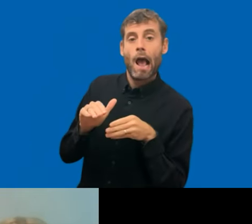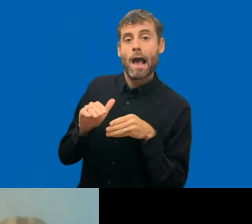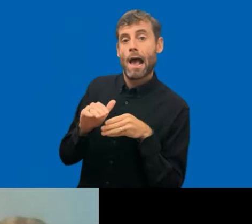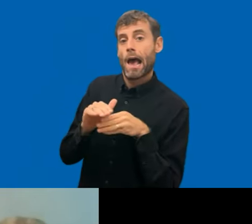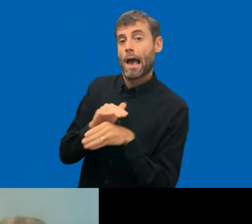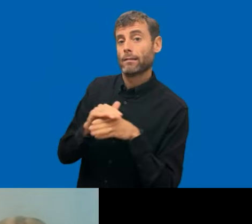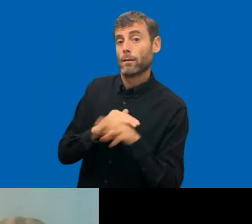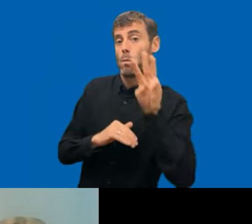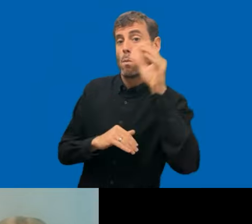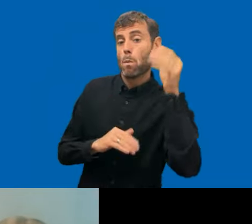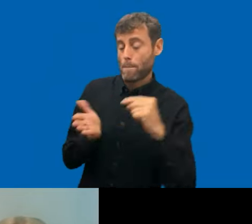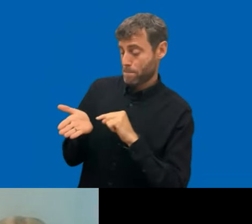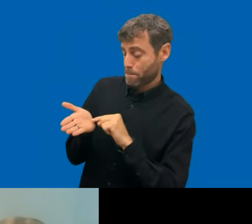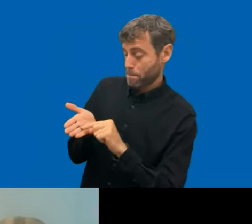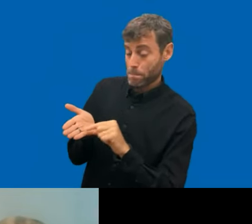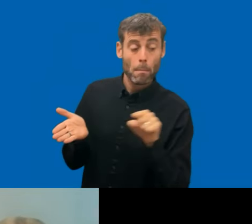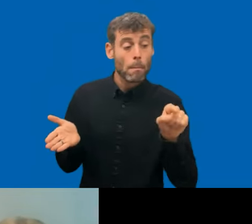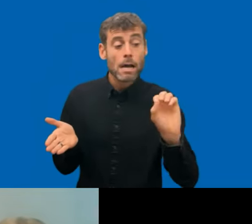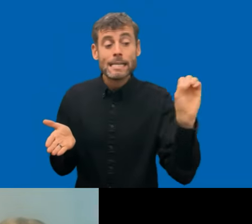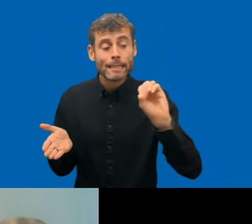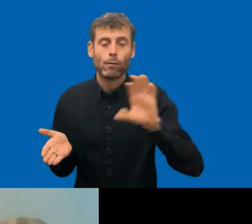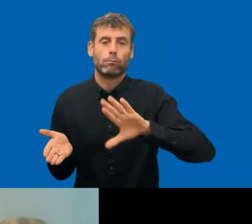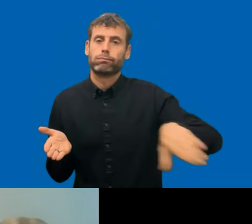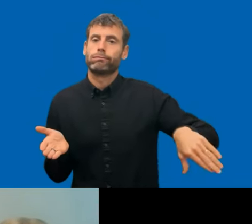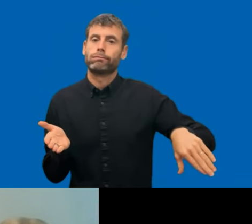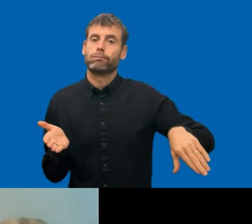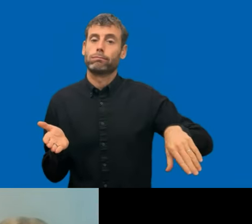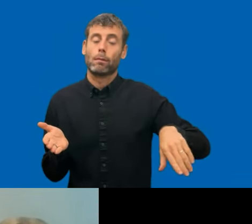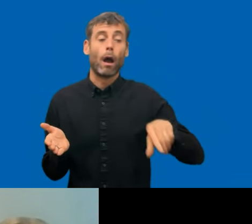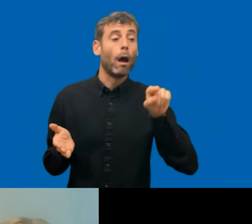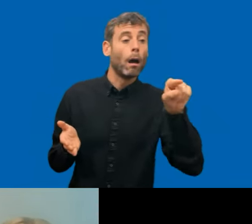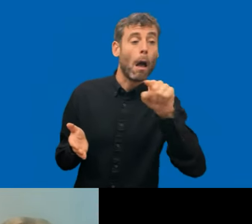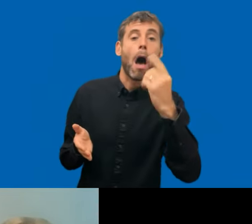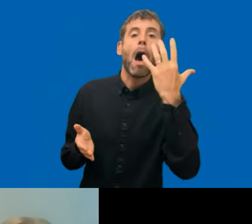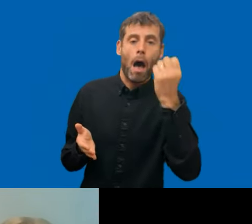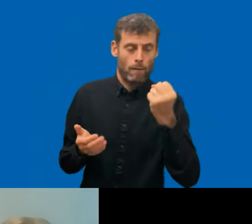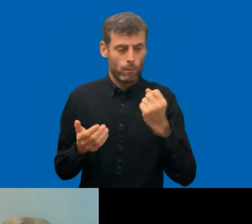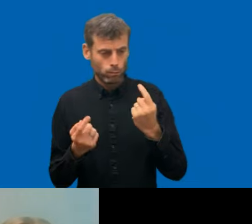approach that we see happening in several of the Member States, which is, of course, rewarding.